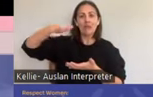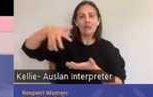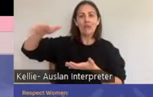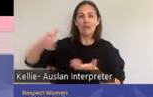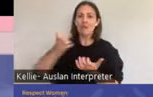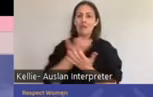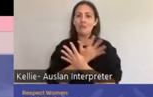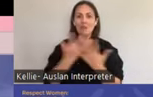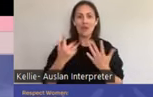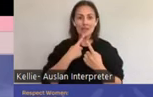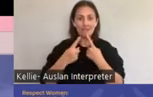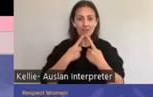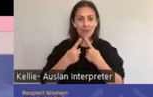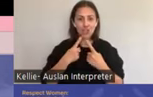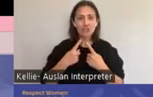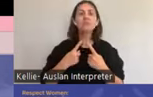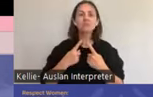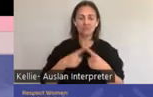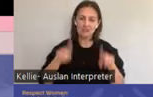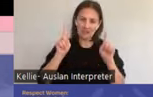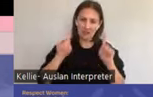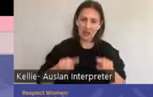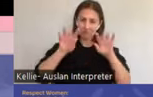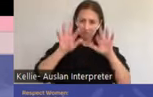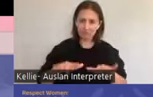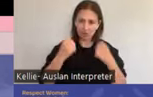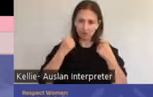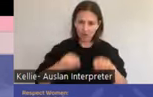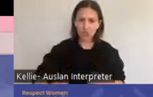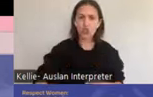Our strategic priorities within the strategy are living a sexually healthy